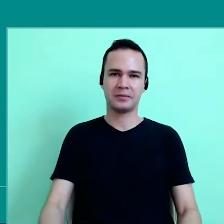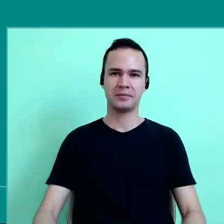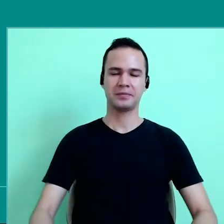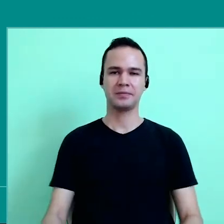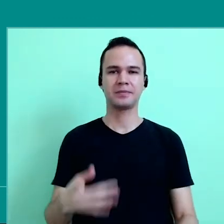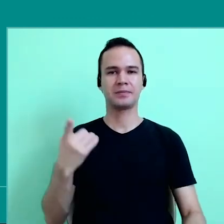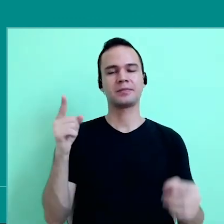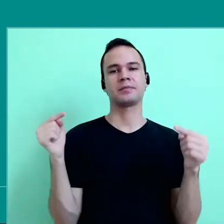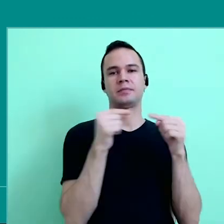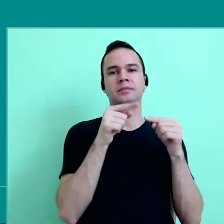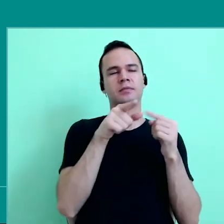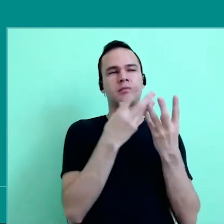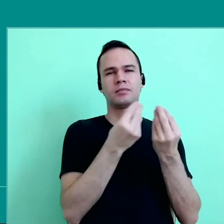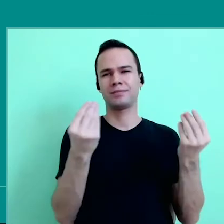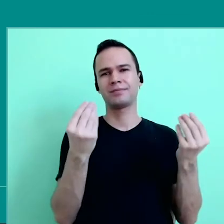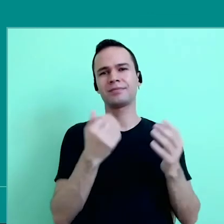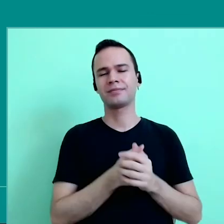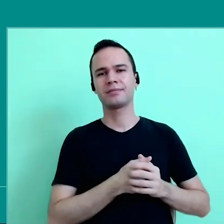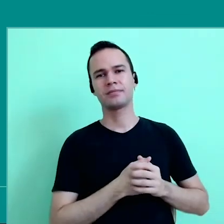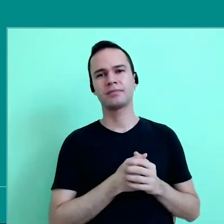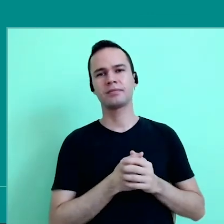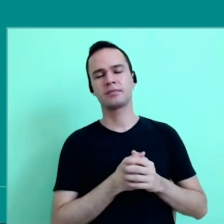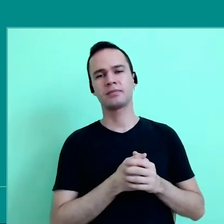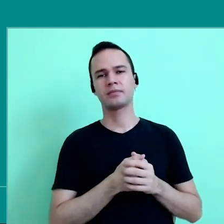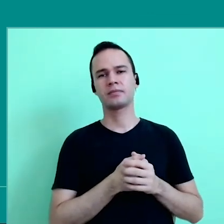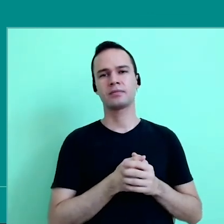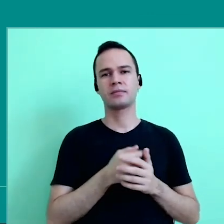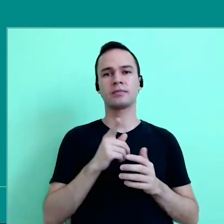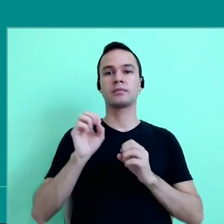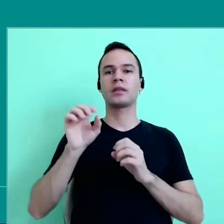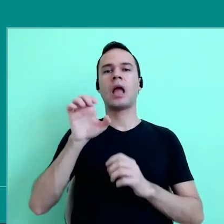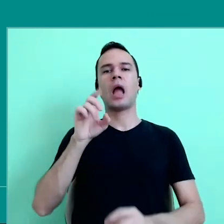As references, there are many, EducaMídia, the one that Glaucio said,